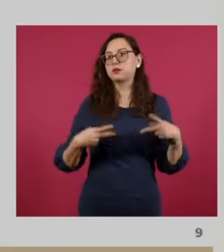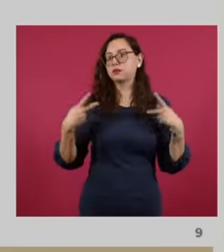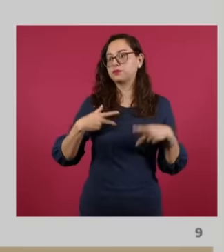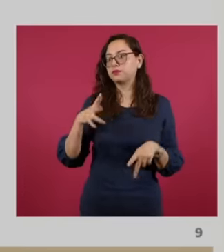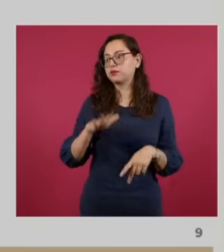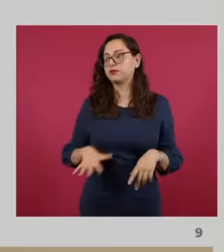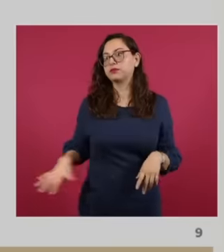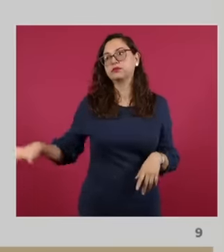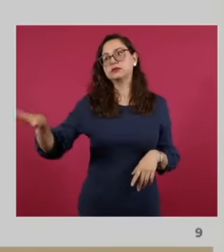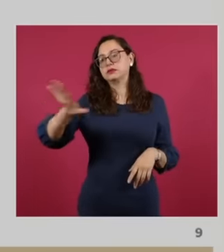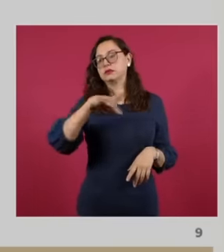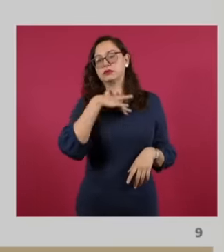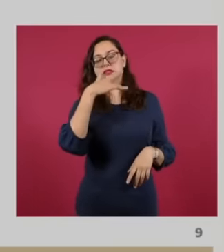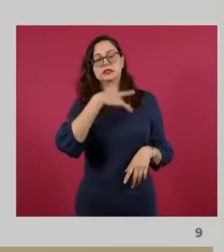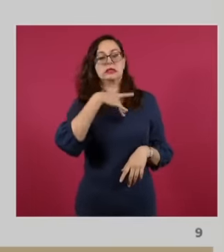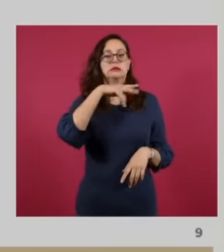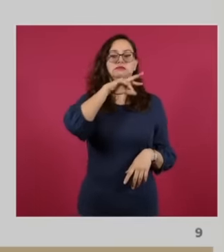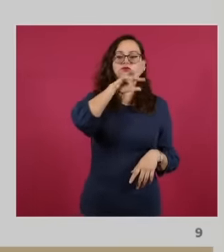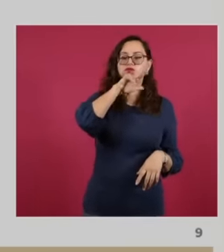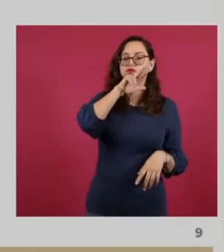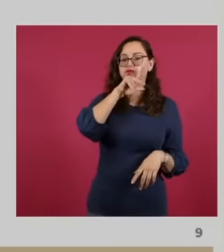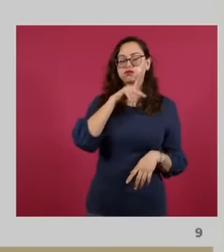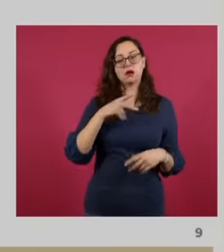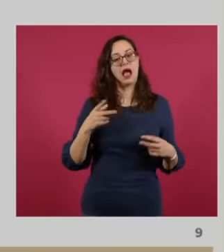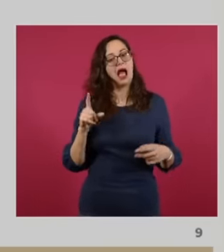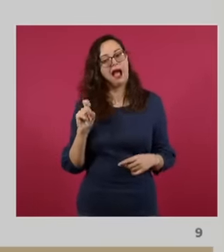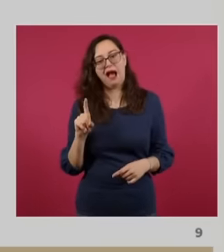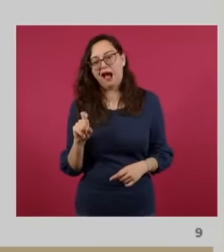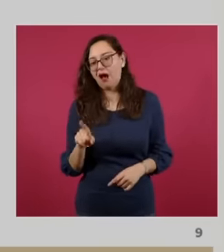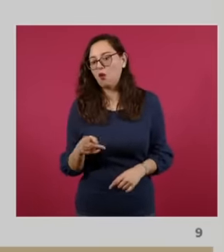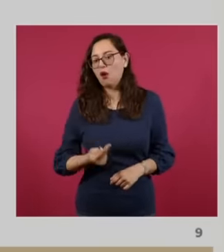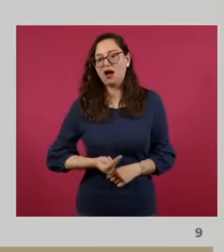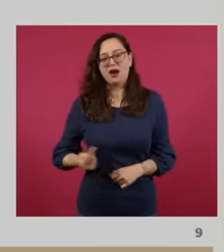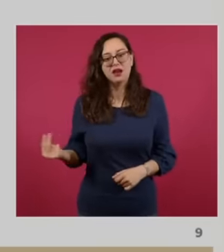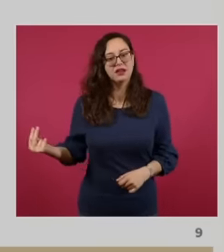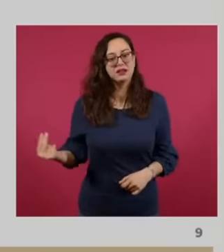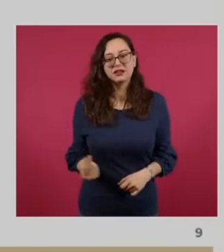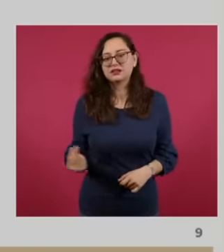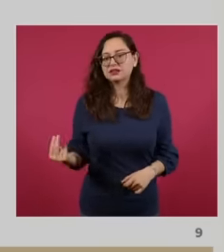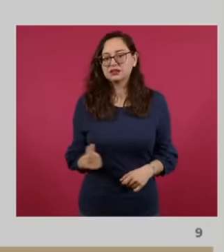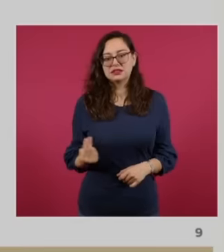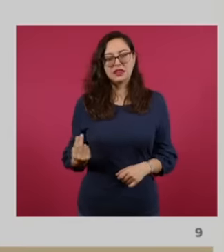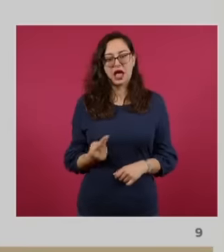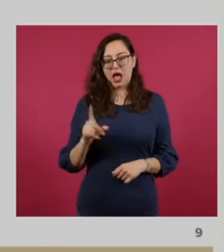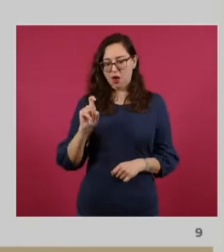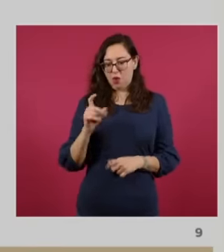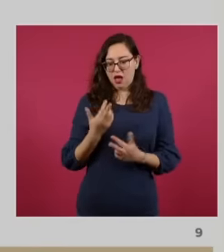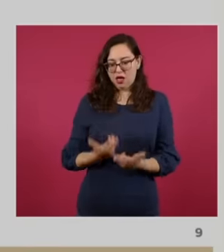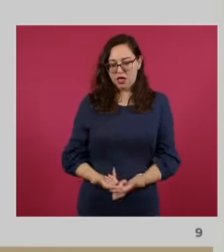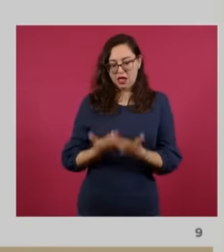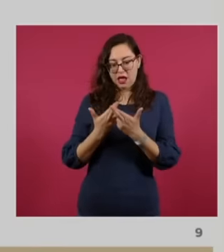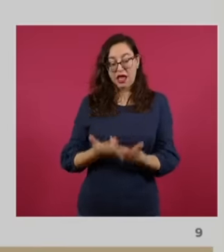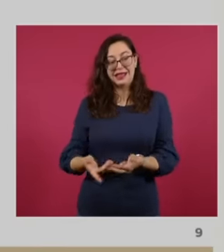people have told us most about directly. That is, the need in that sense to have water in quantity but water of quality.